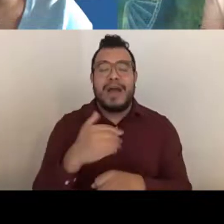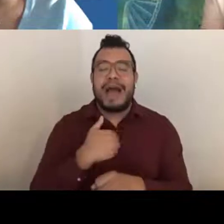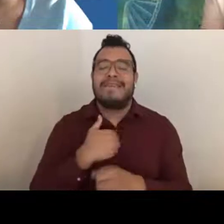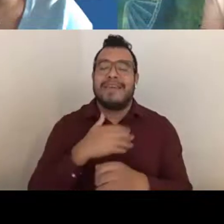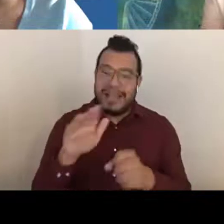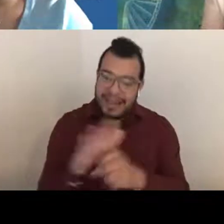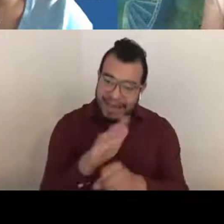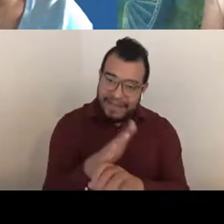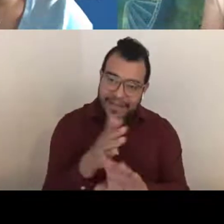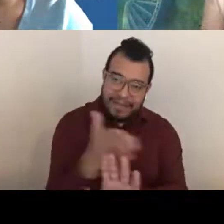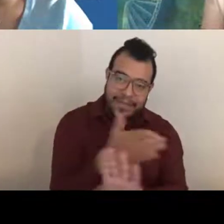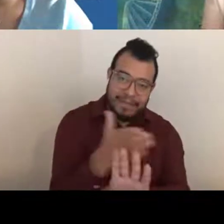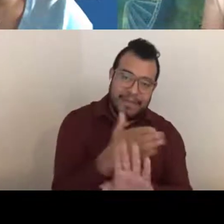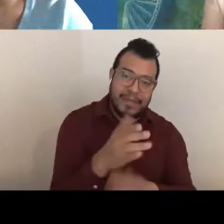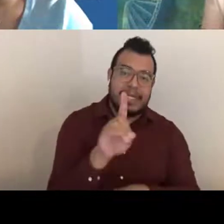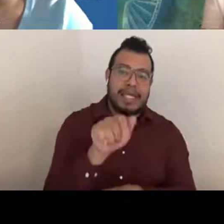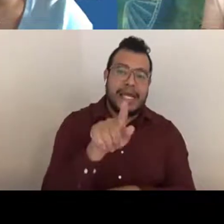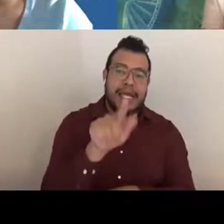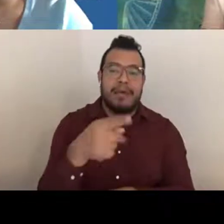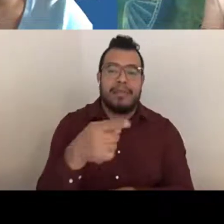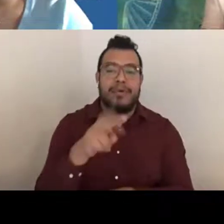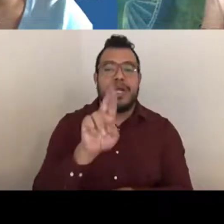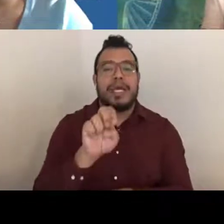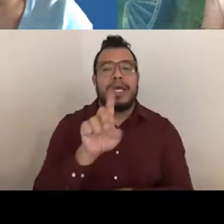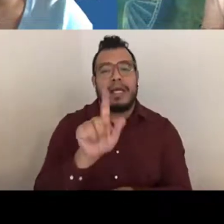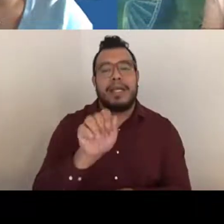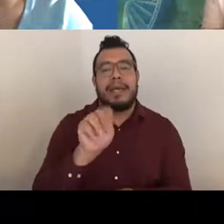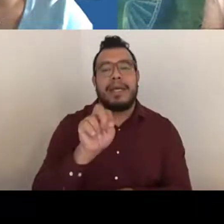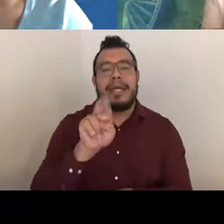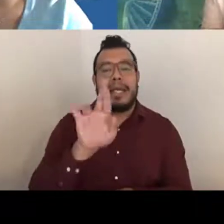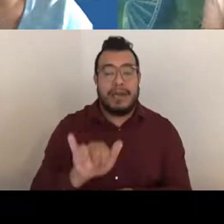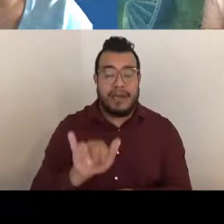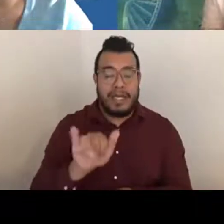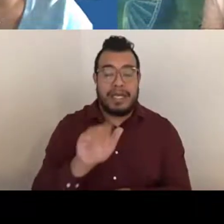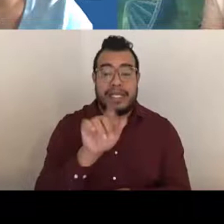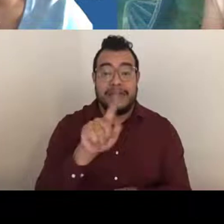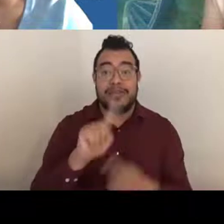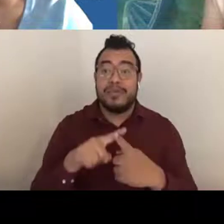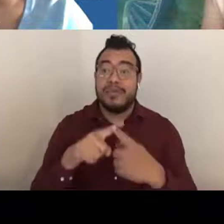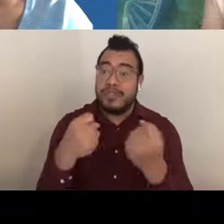in that application to really support your hypotheses that you're putting forward